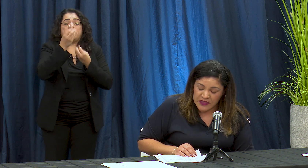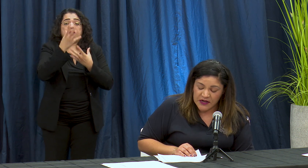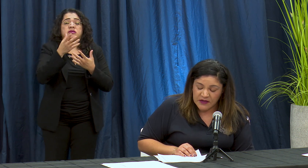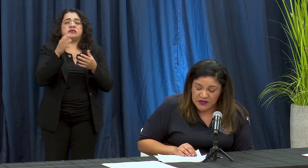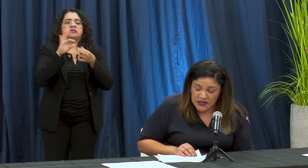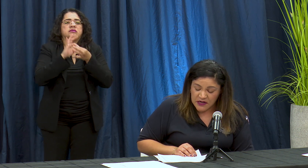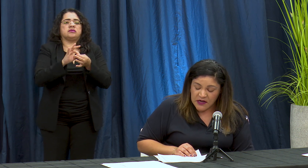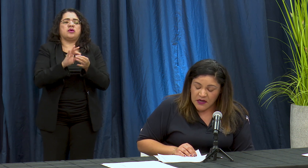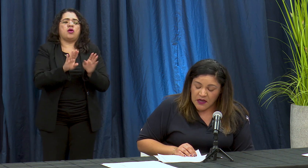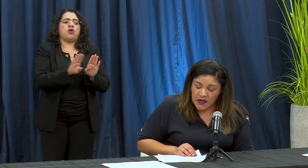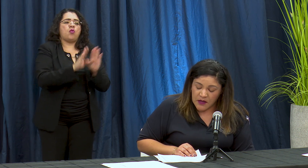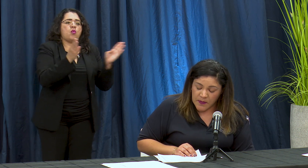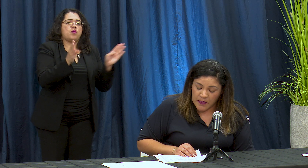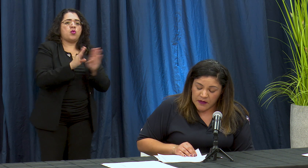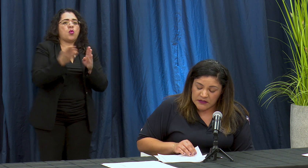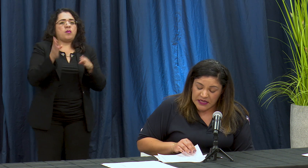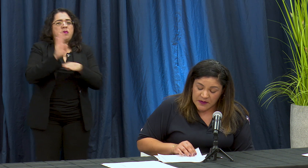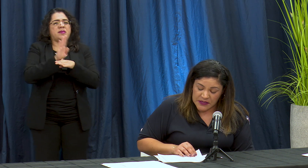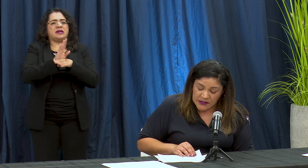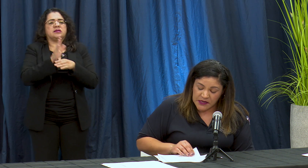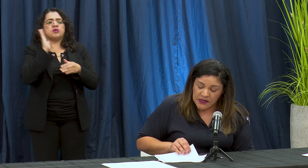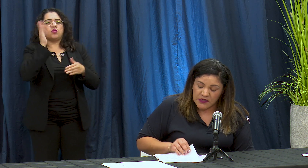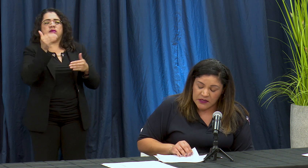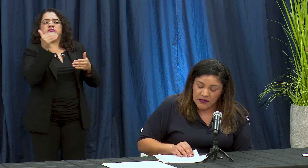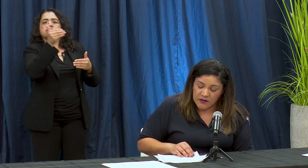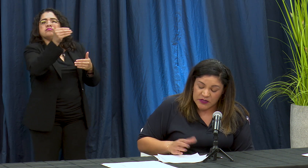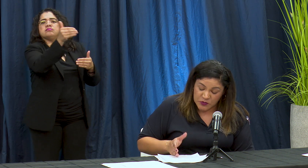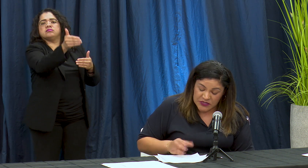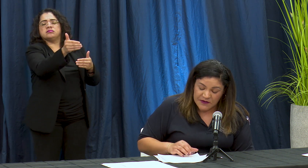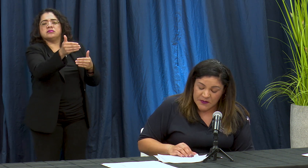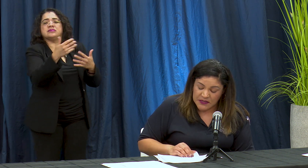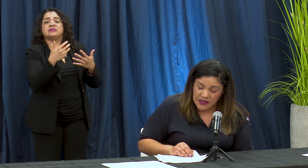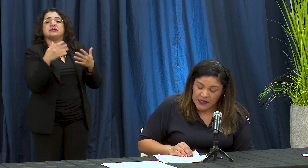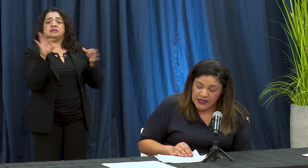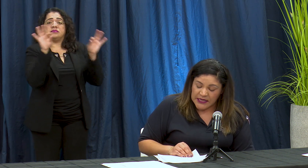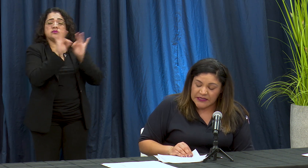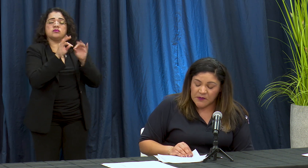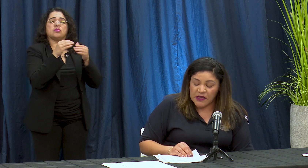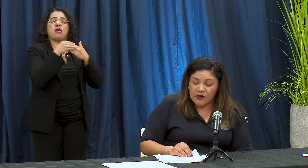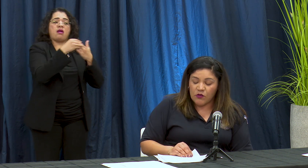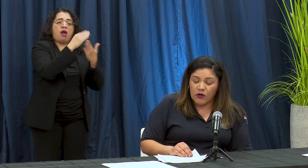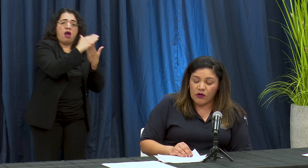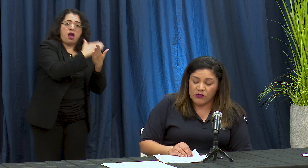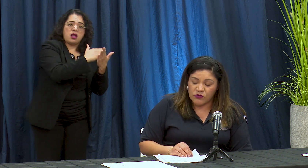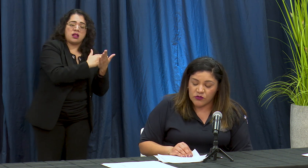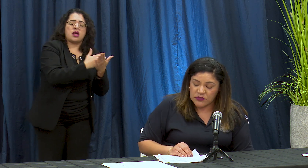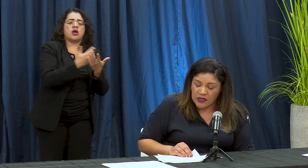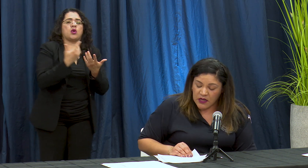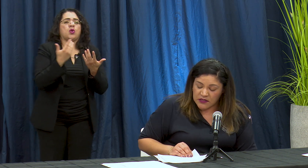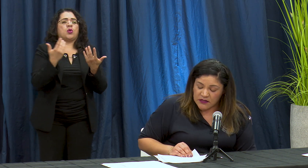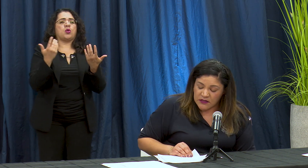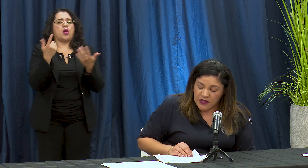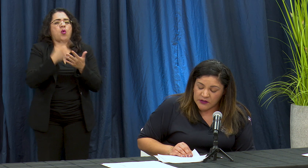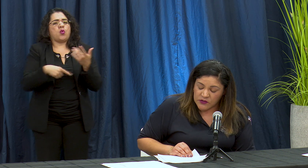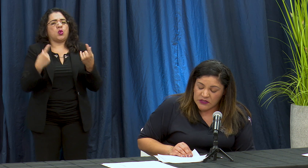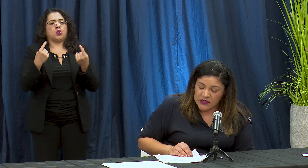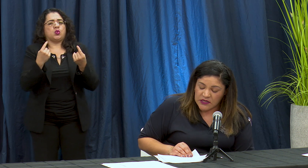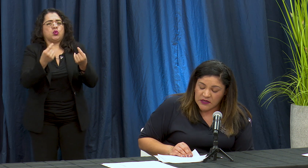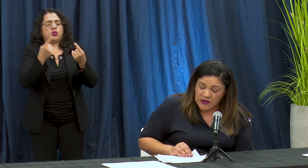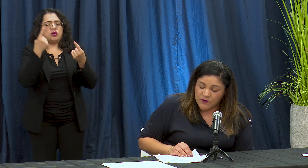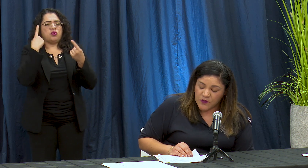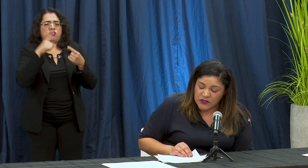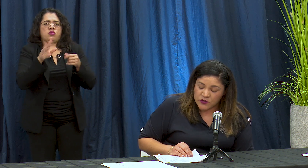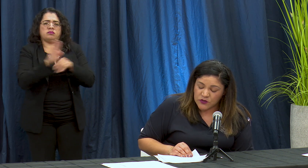rehab rear sanam NT e responsible meant a yami n algunos ad datos y información